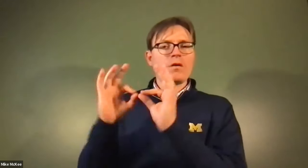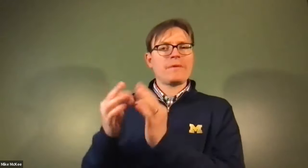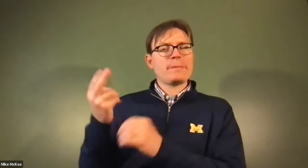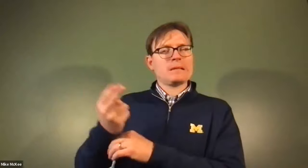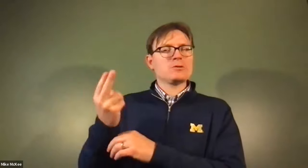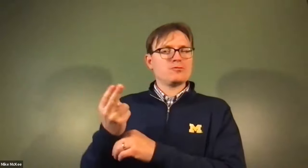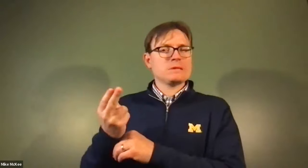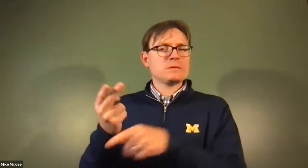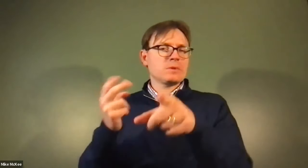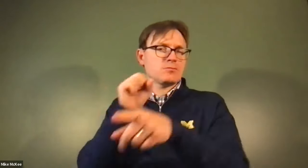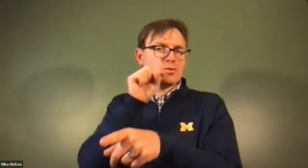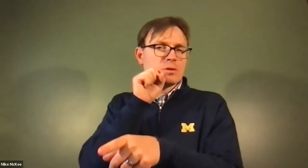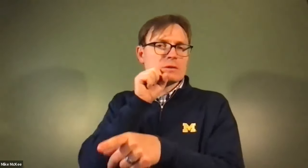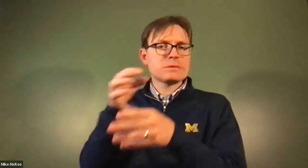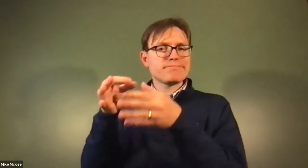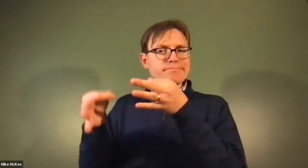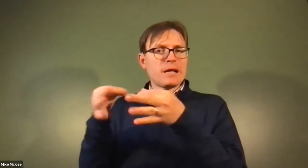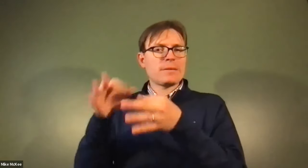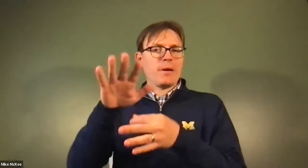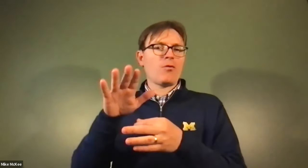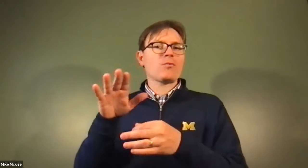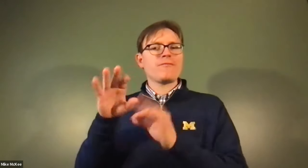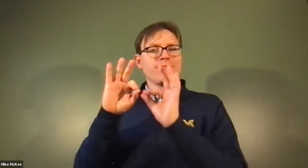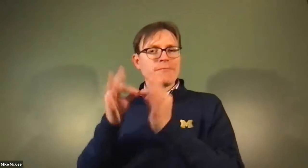James Cech: Sometimes we can have a strong genetic factor.